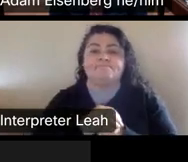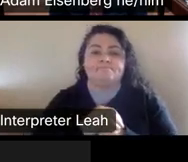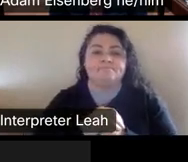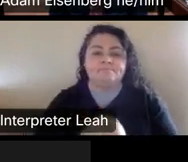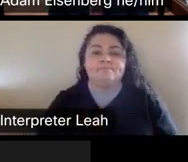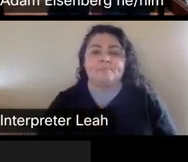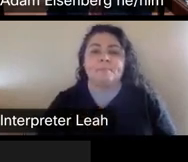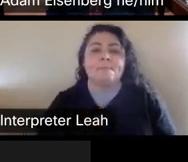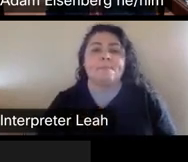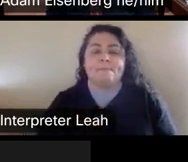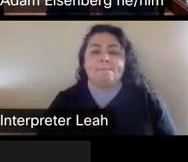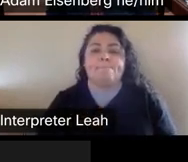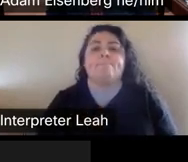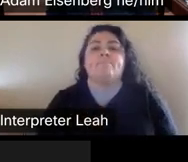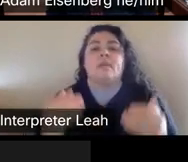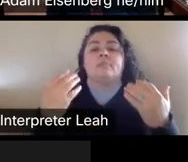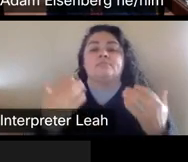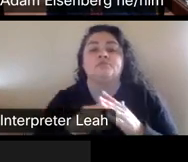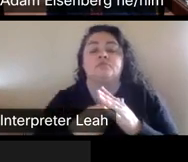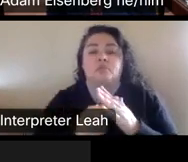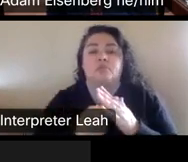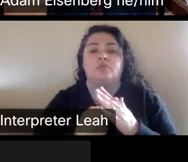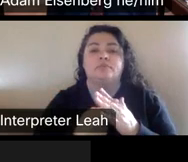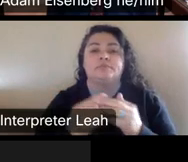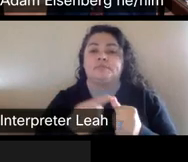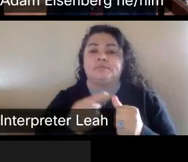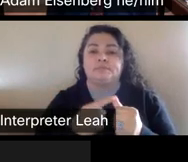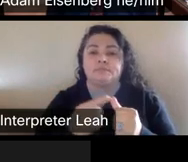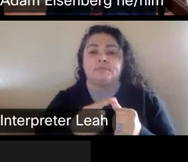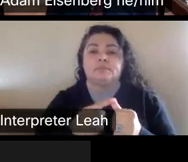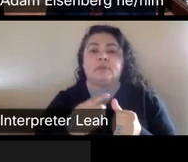So getting started 1st, things 1st, we always like to send her our commitment.